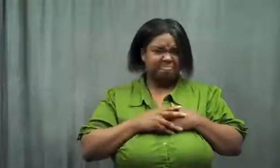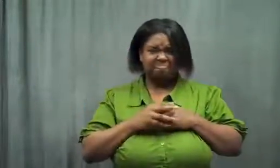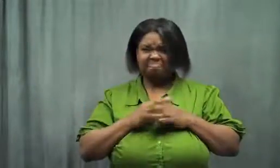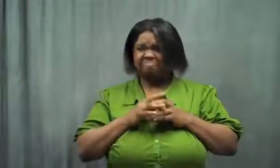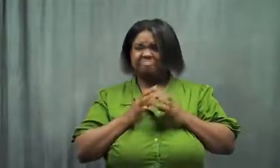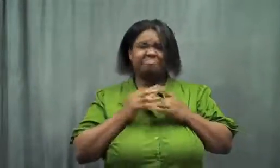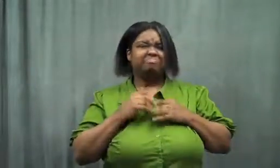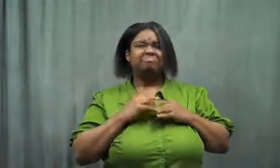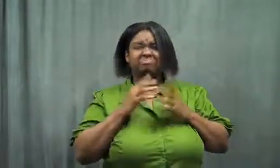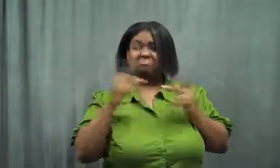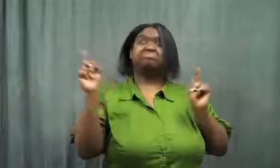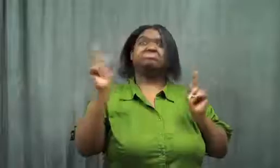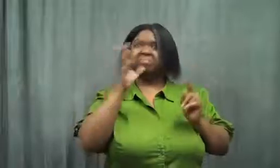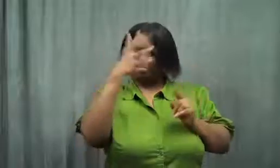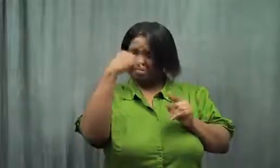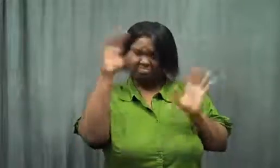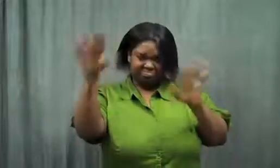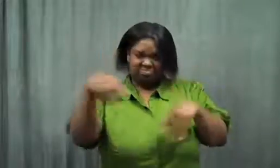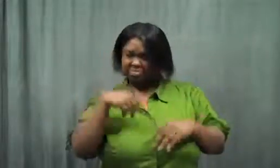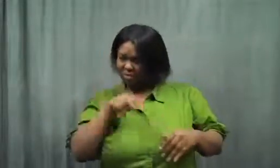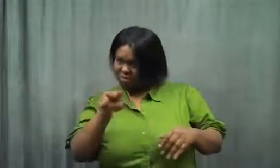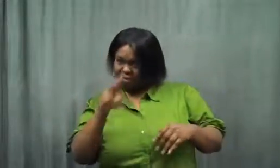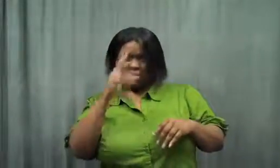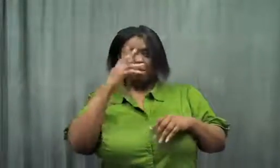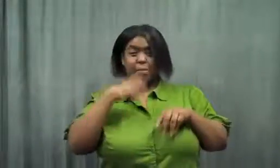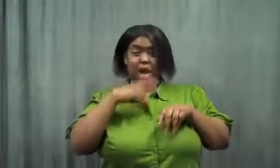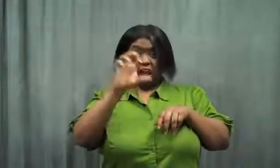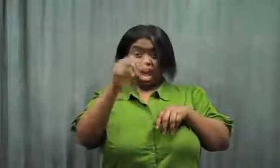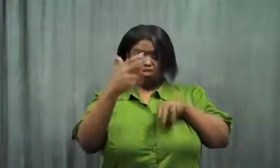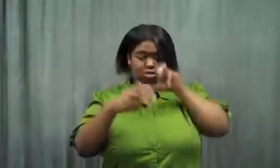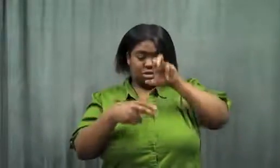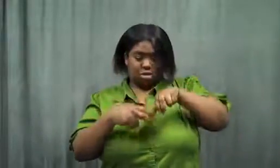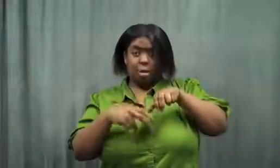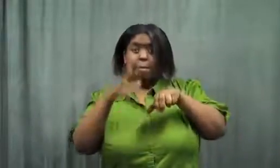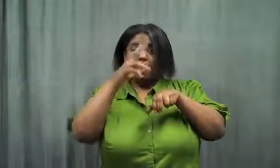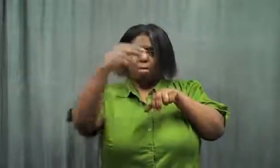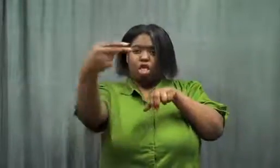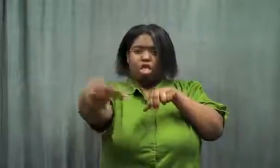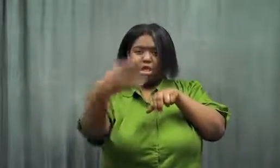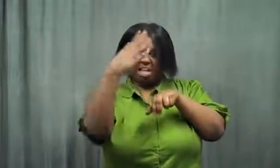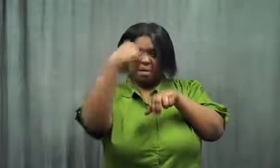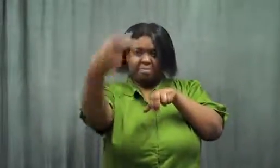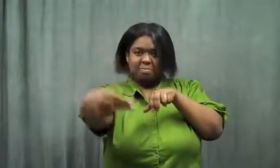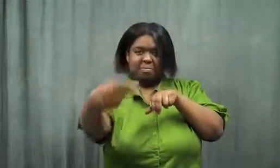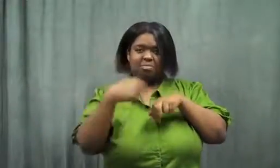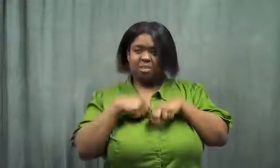I was on the couch, mom was asleep on the other one.